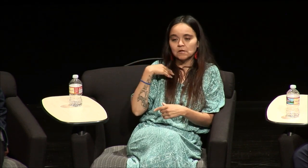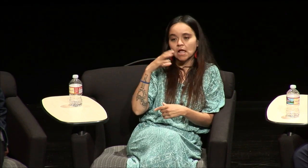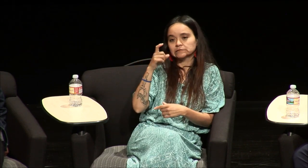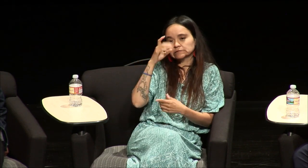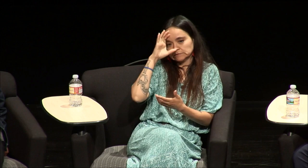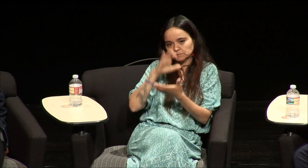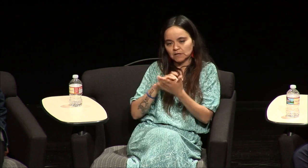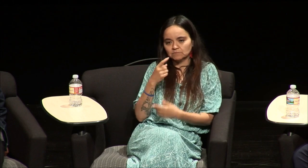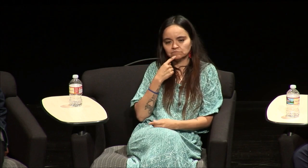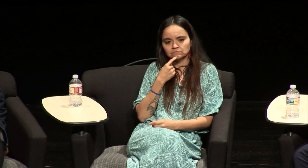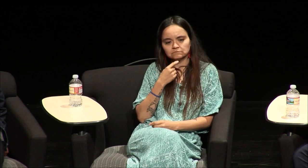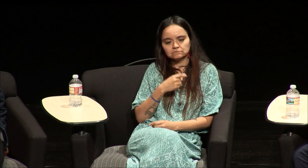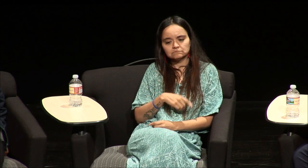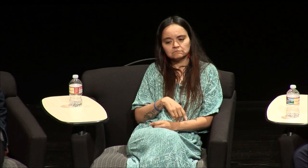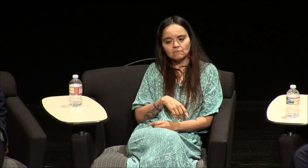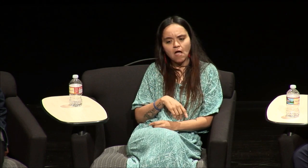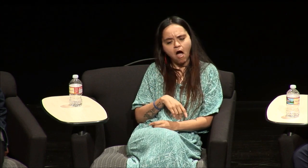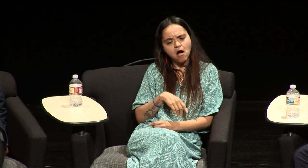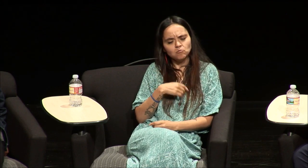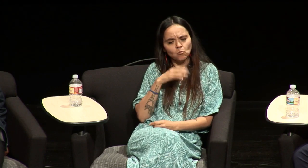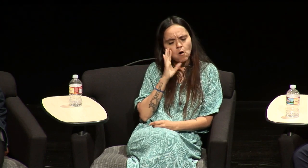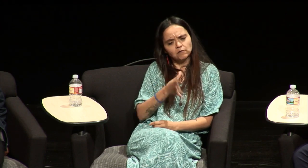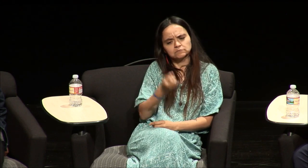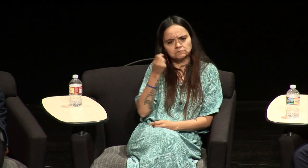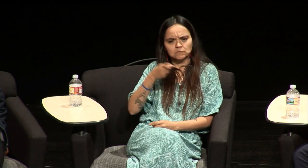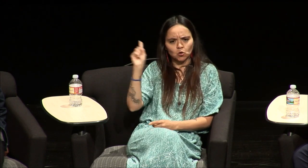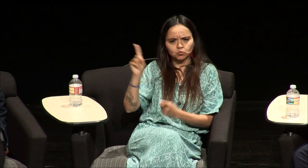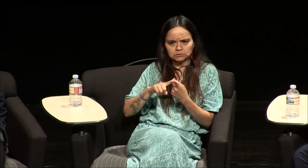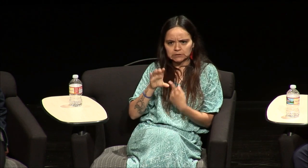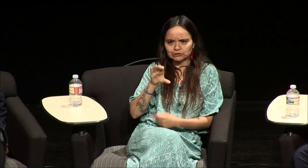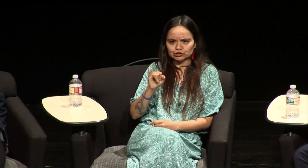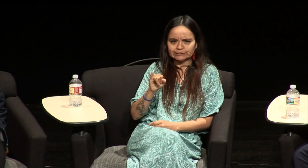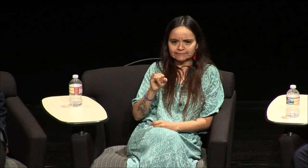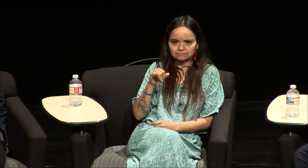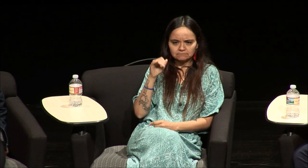what do you want to do and my ex-husband said to me he said oh I take them to get